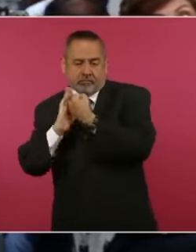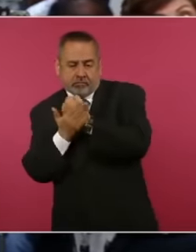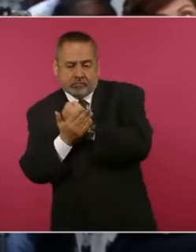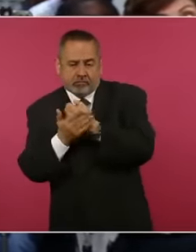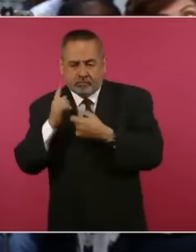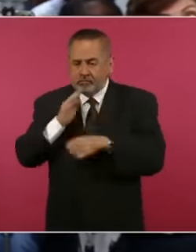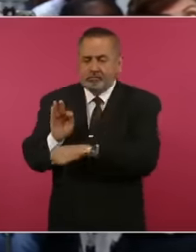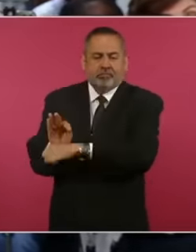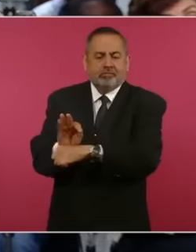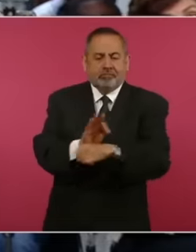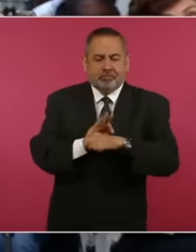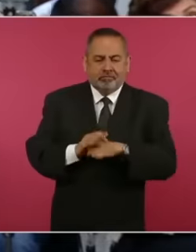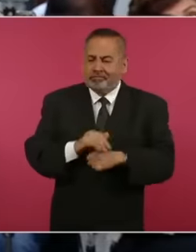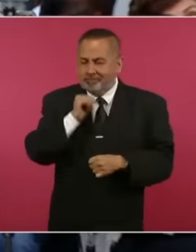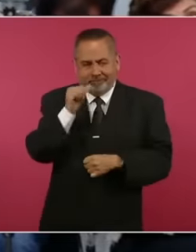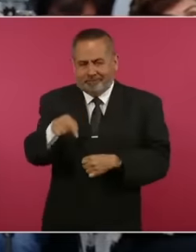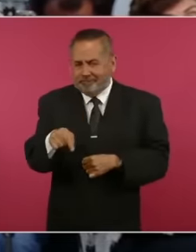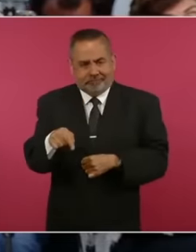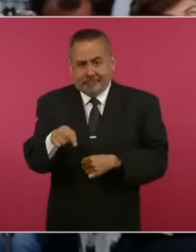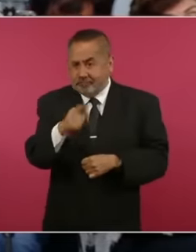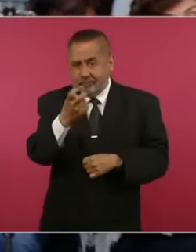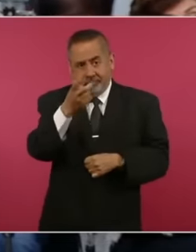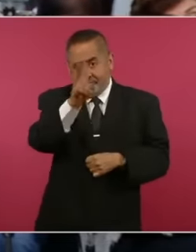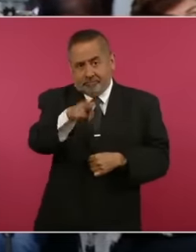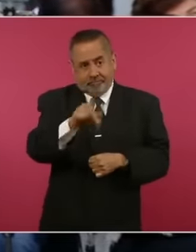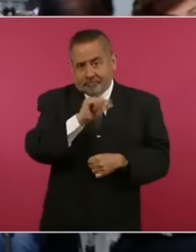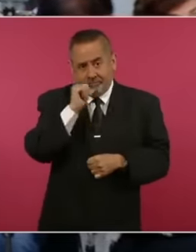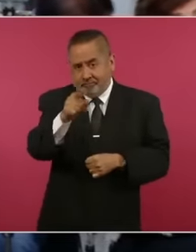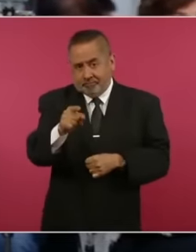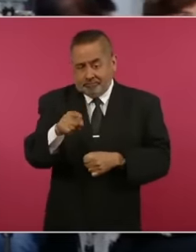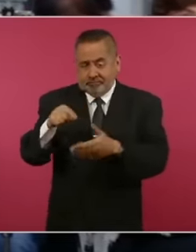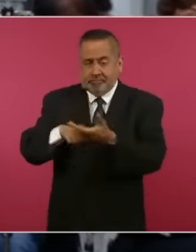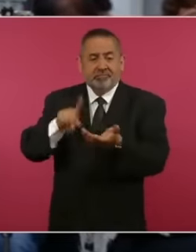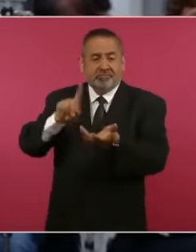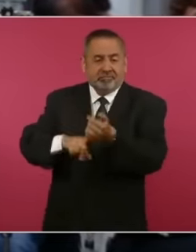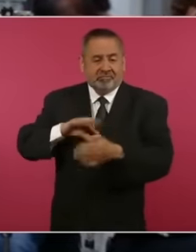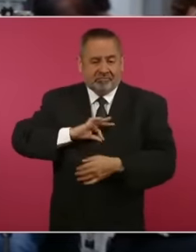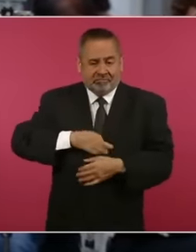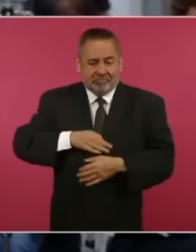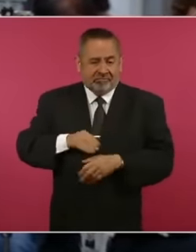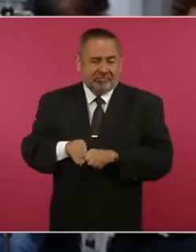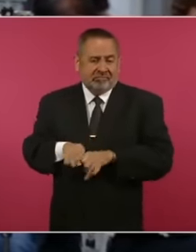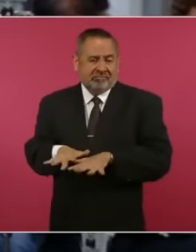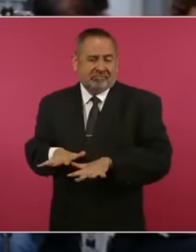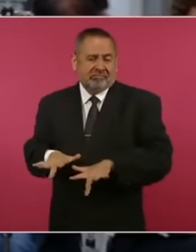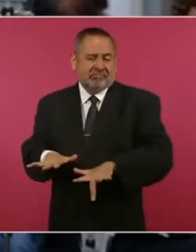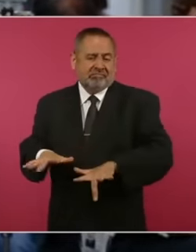protect this sensitive ecosystem but that there was rust that is reaching the aquifer at the